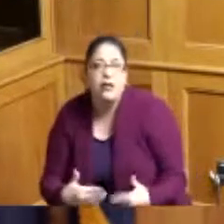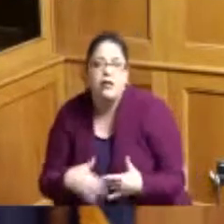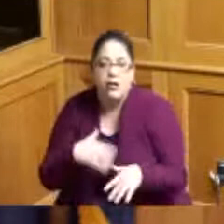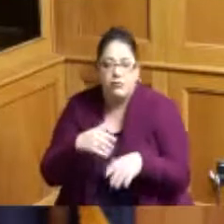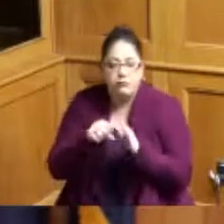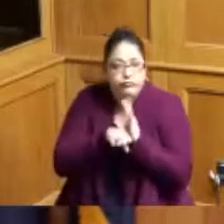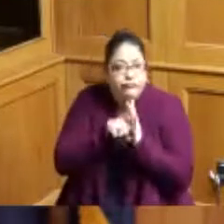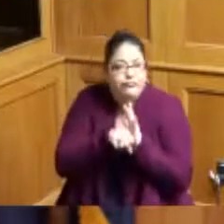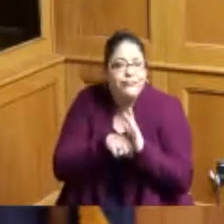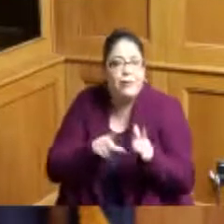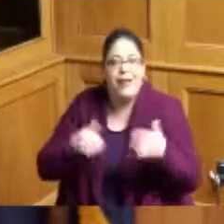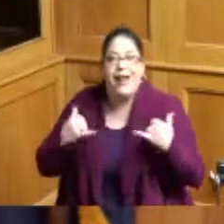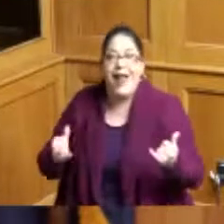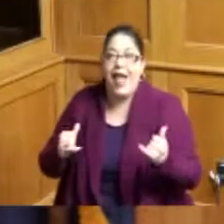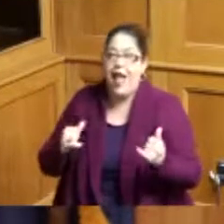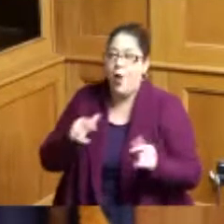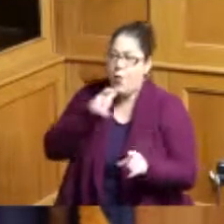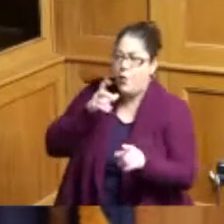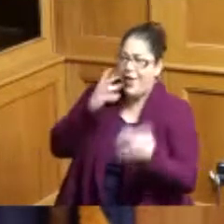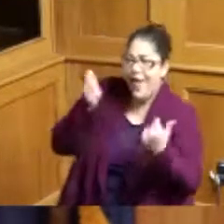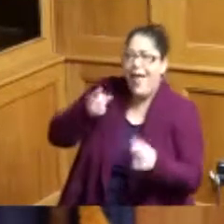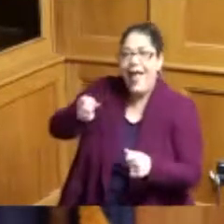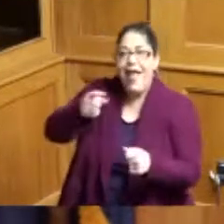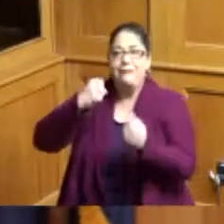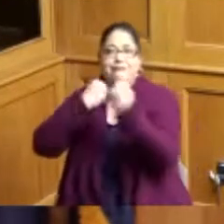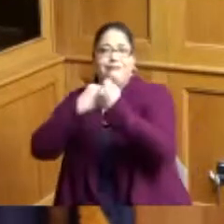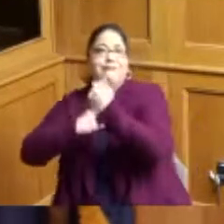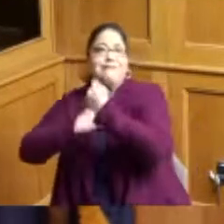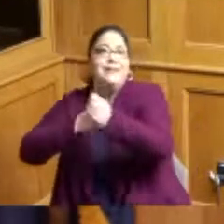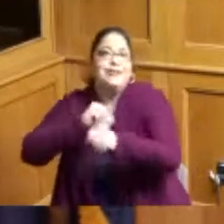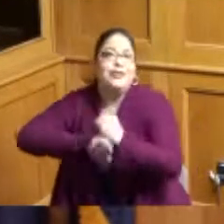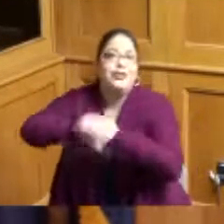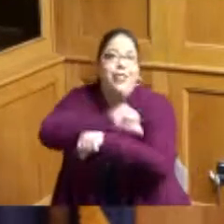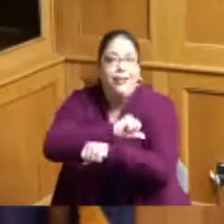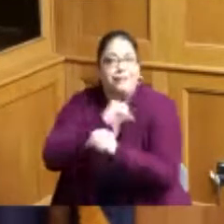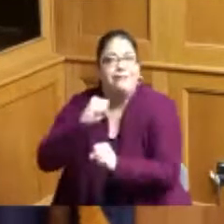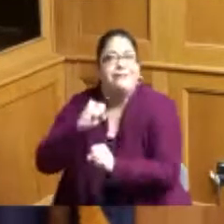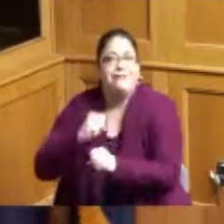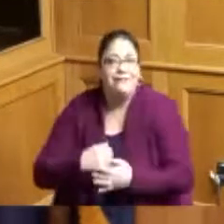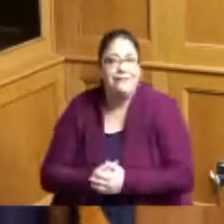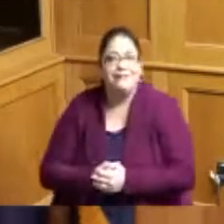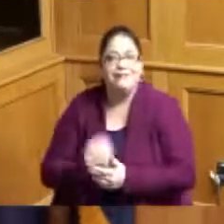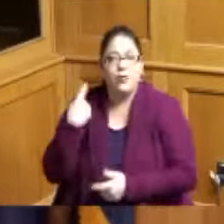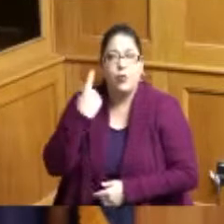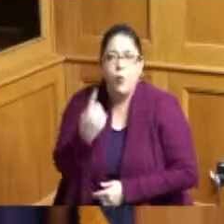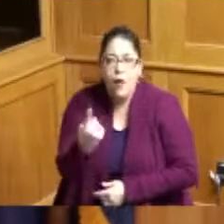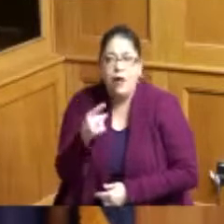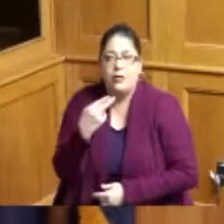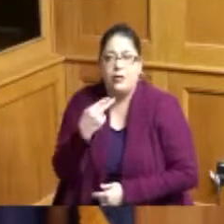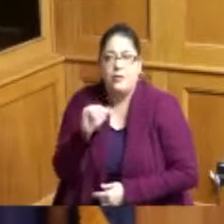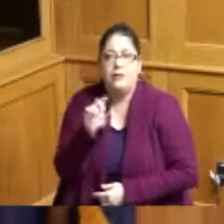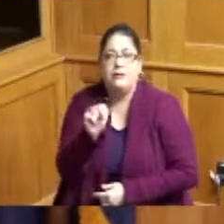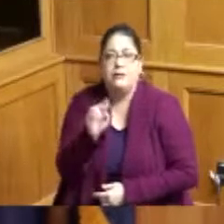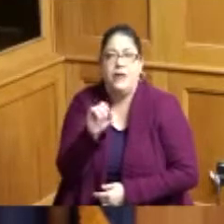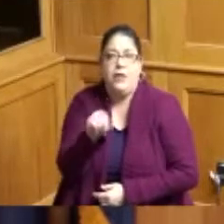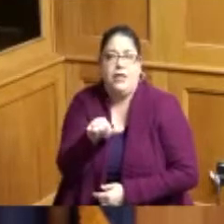as we move forward as a county now we are one Hamilton County and I think we showed that